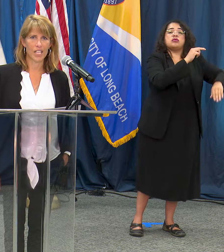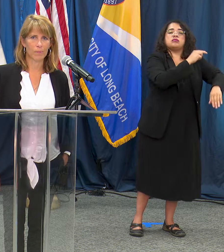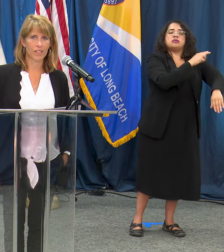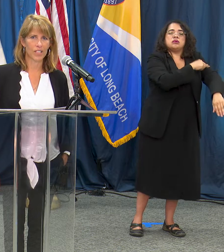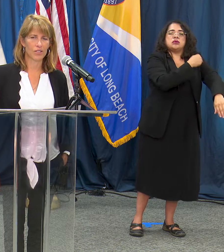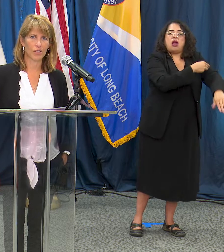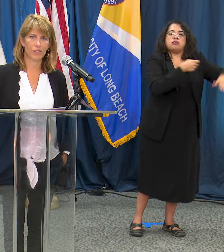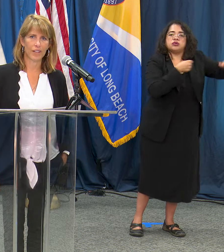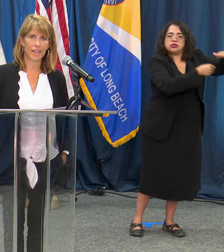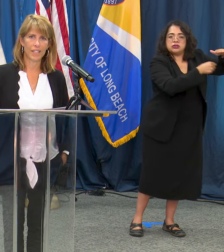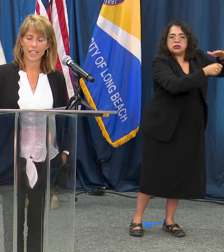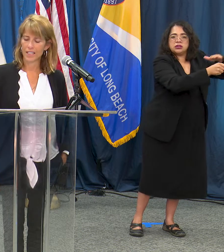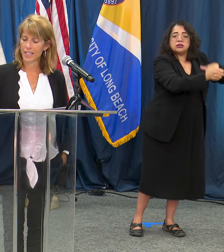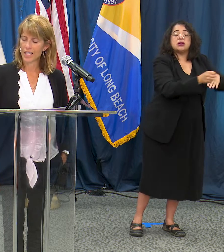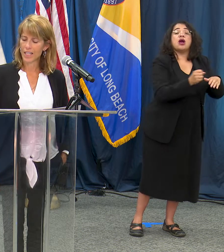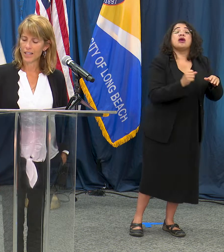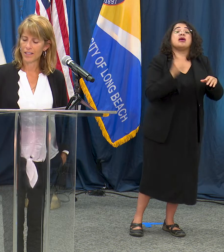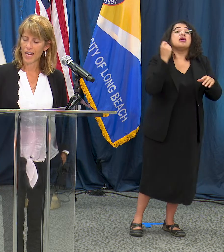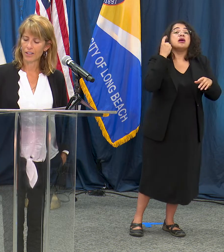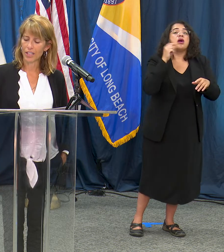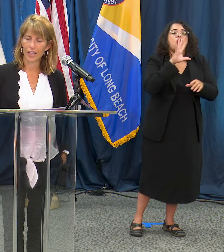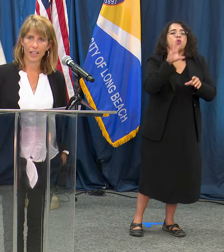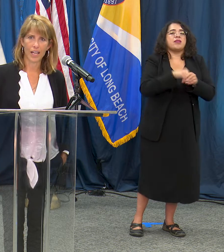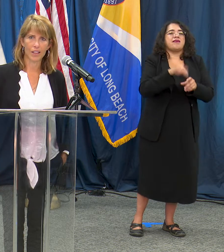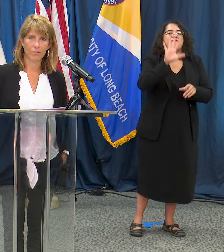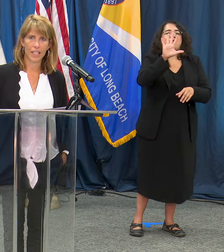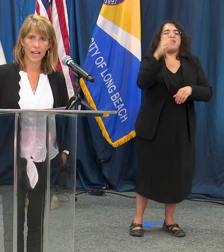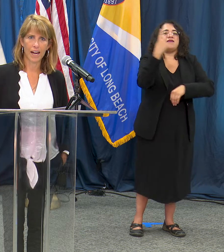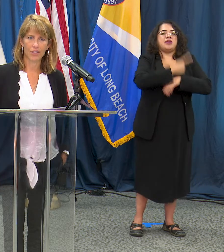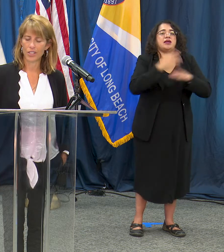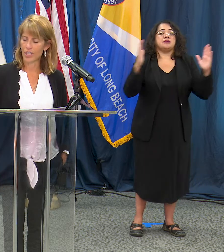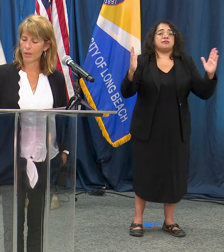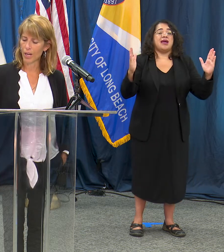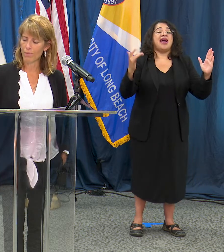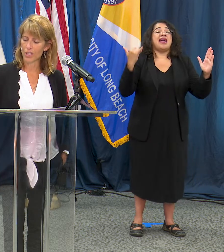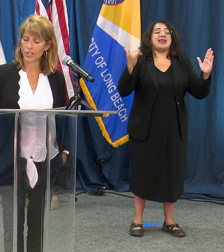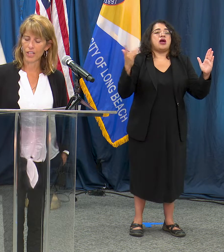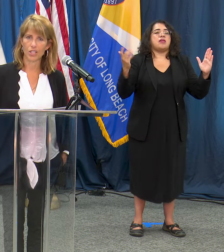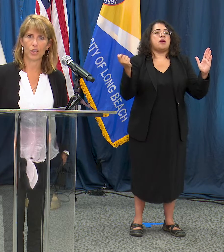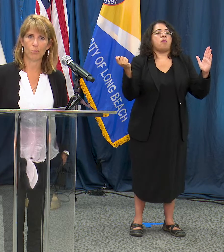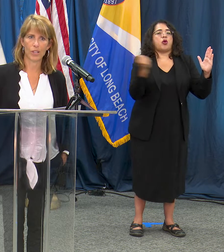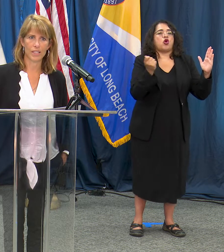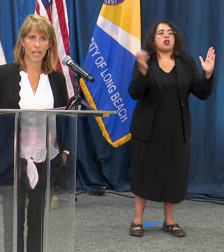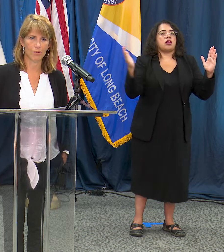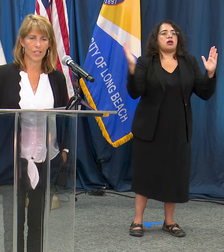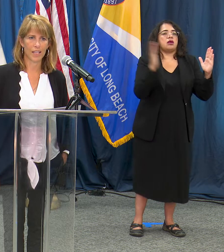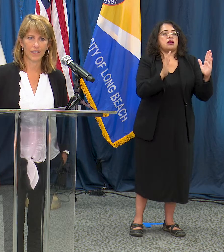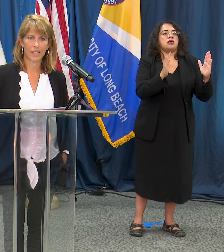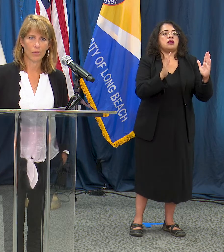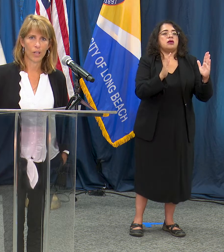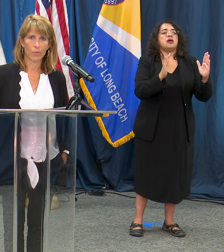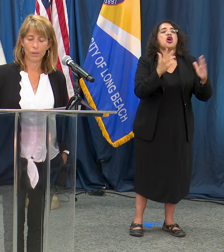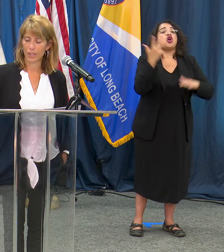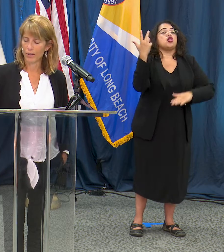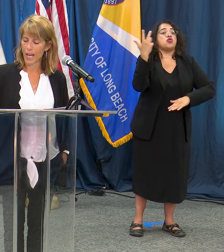hospitalizations over five days. They're now looking at a three-day average and they want to make sure that it's no more than 10%, we are well below that